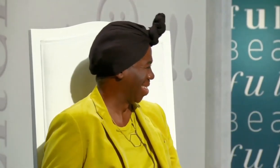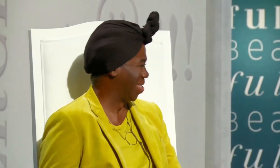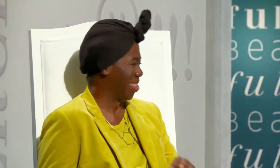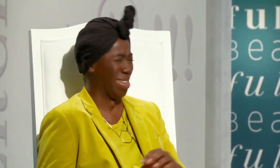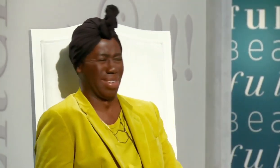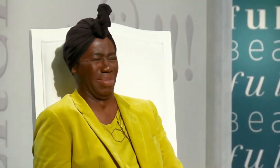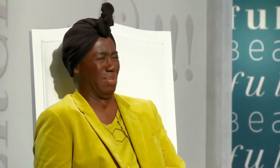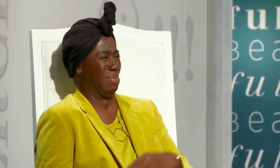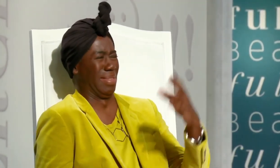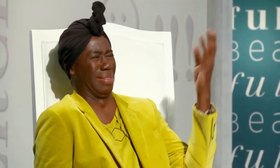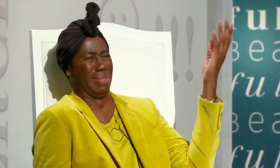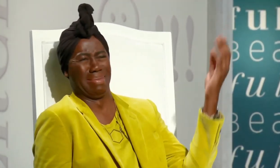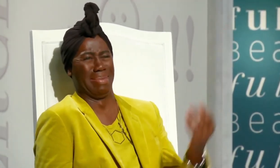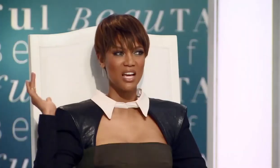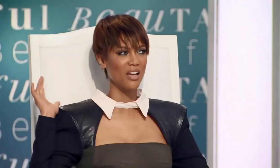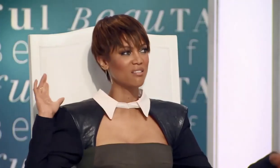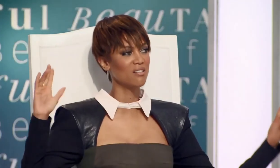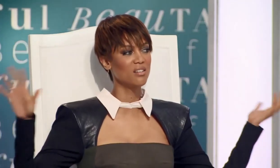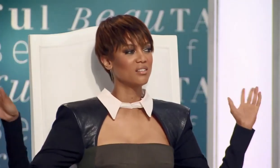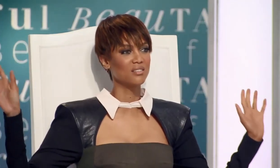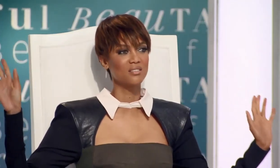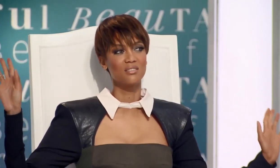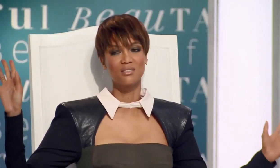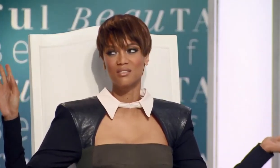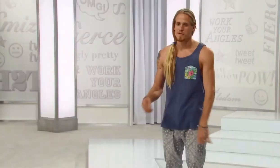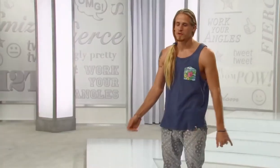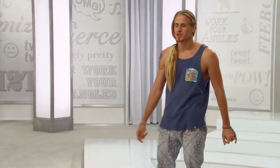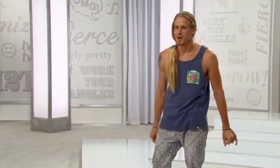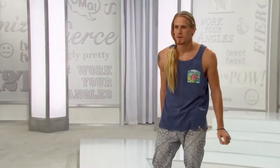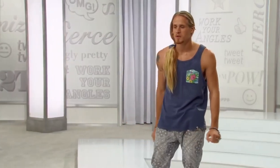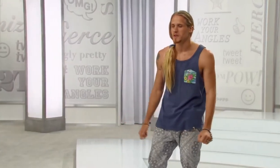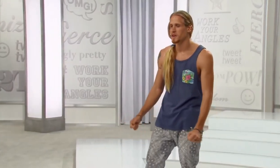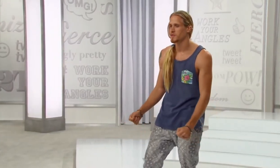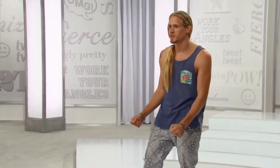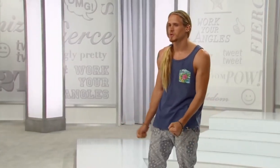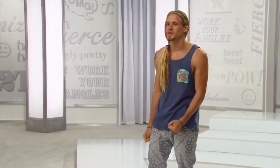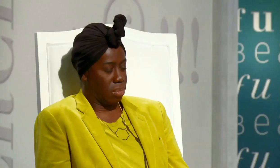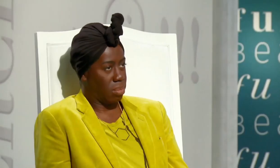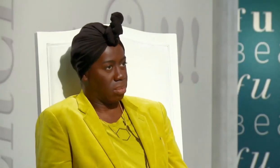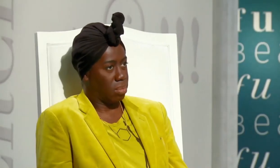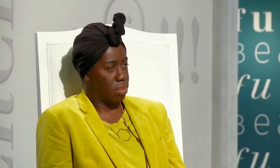No, just something just feels like I've actually got my first job when I was eight years old